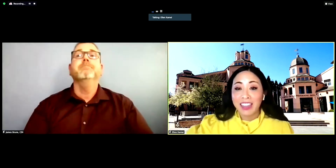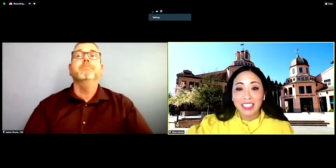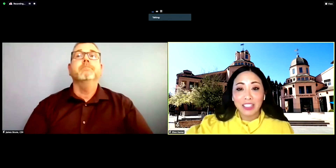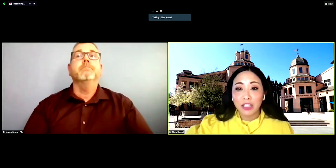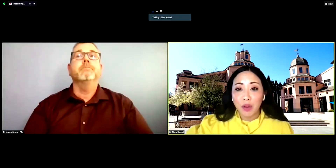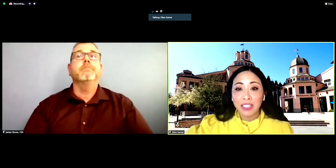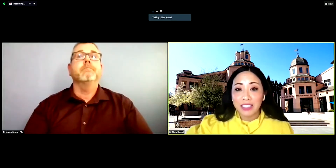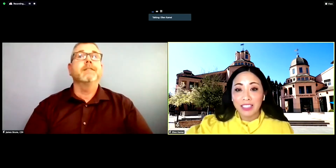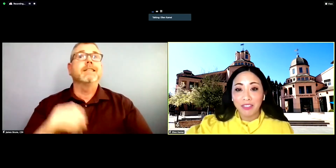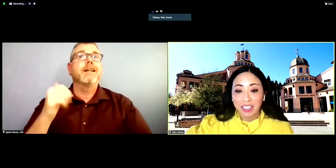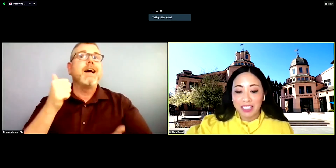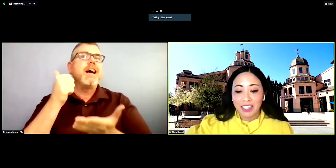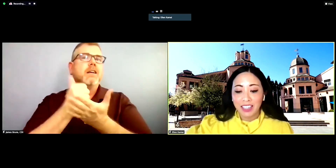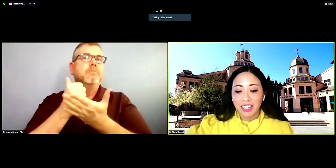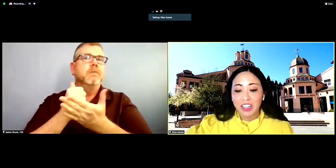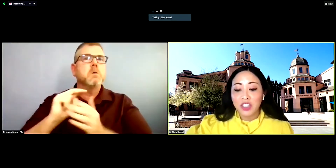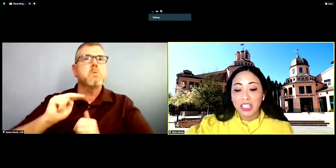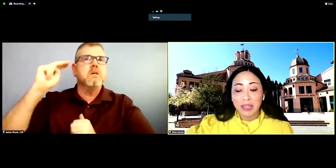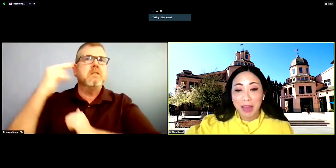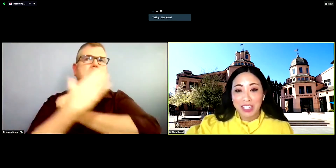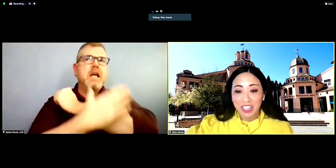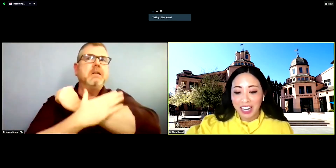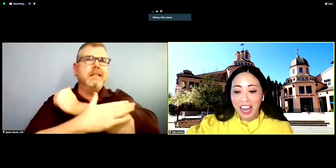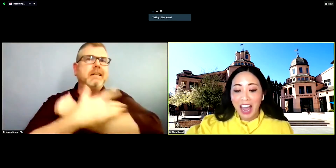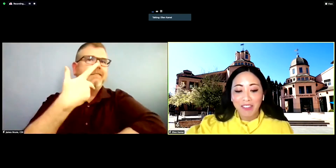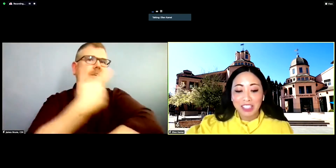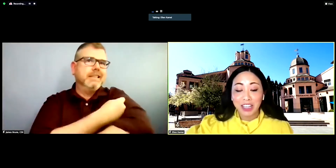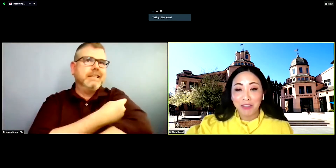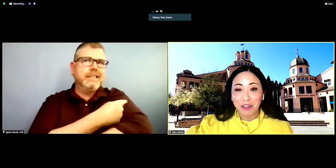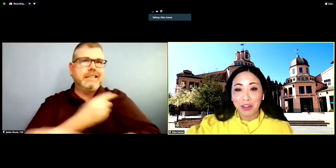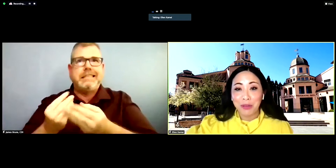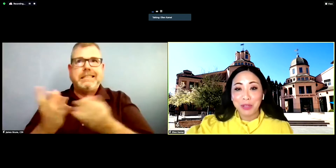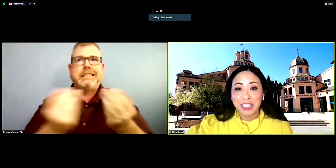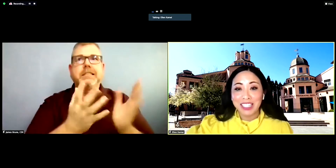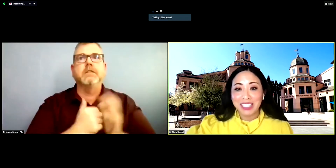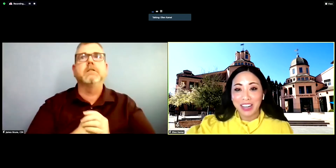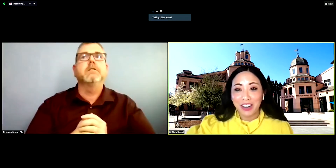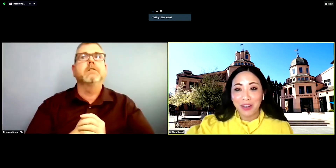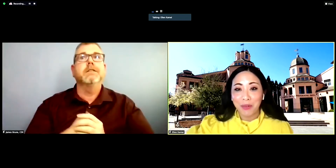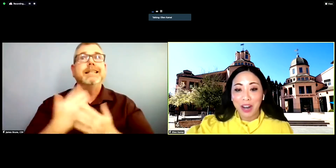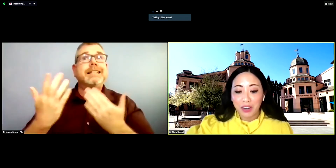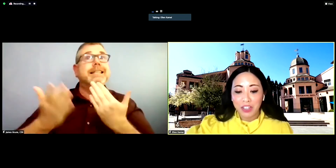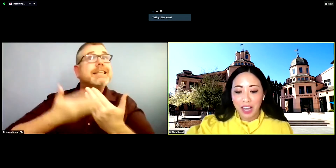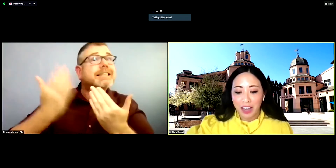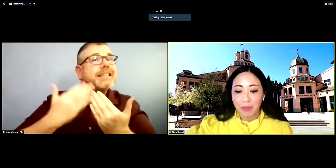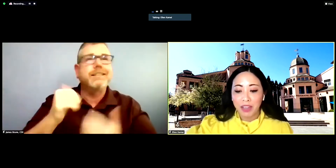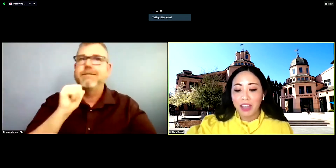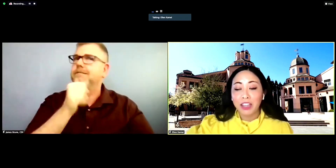and this is no easy feat. Just imagine having to convert a community center in record time